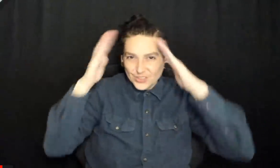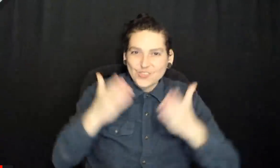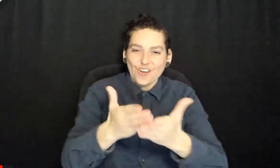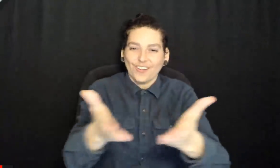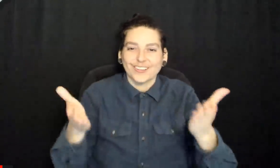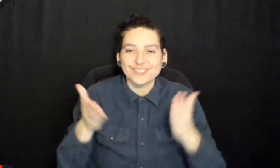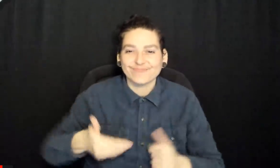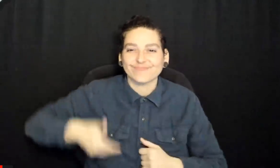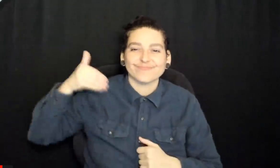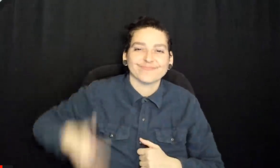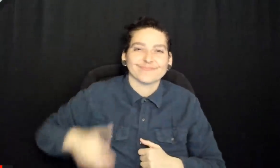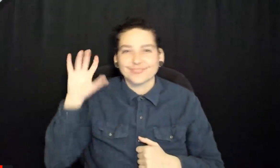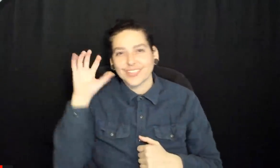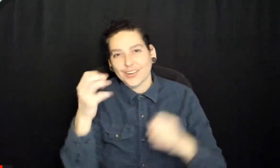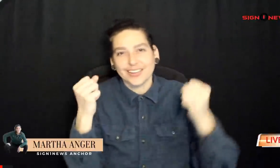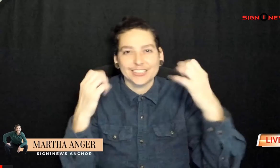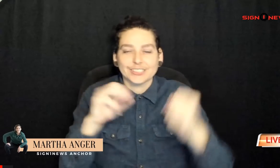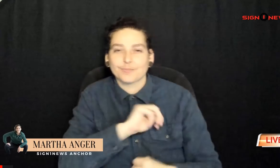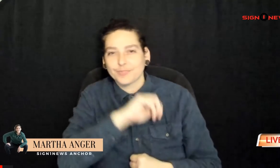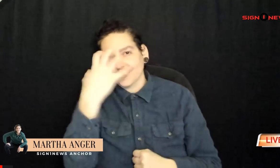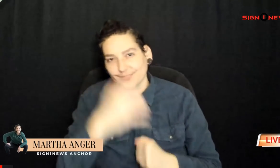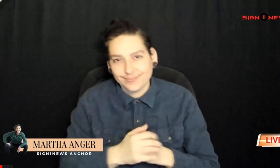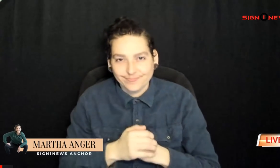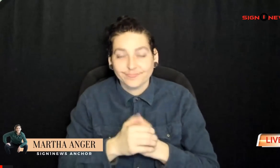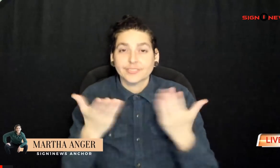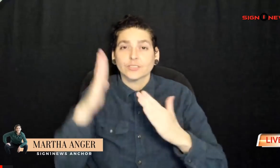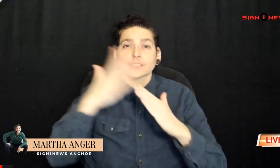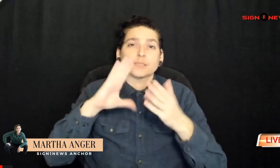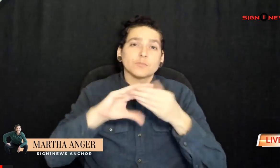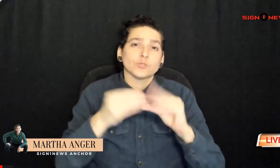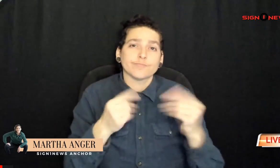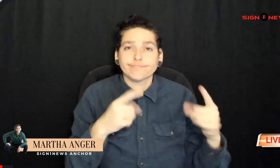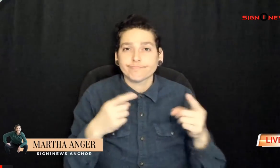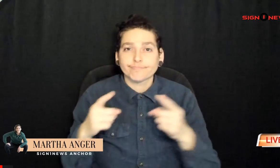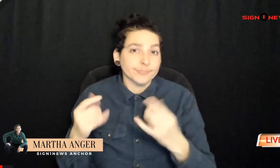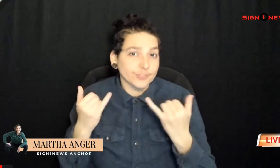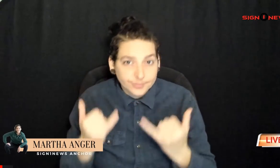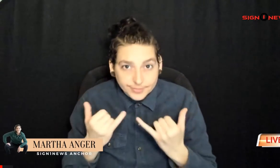Hello everyone I'm Sign1News anchor Martha Anger here is a quick look at the top trending